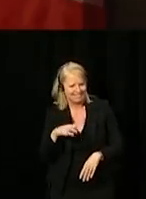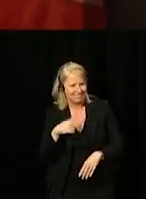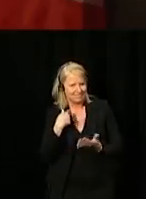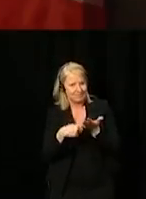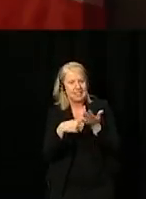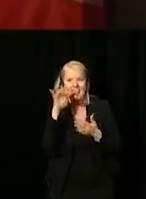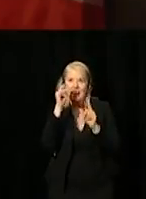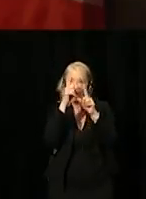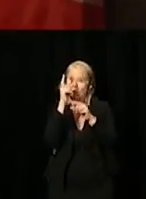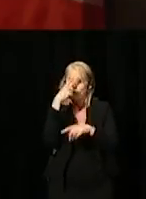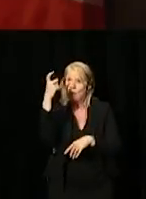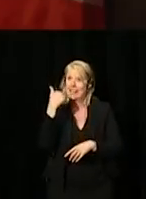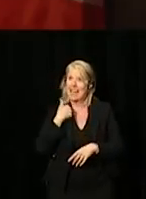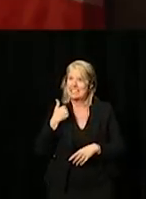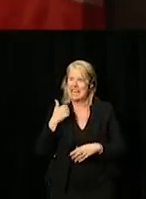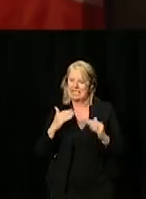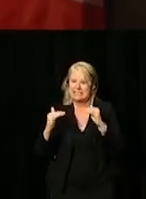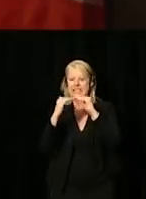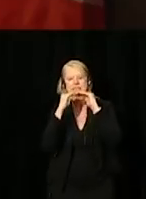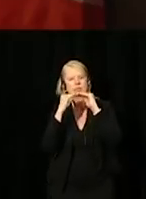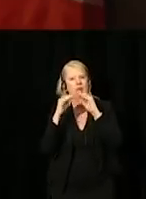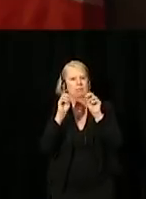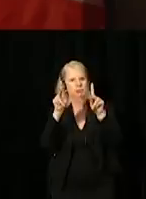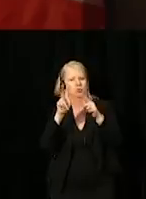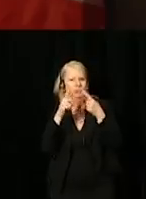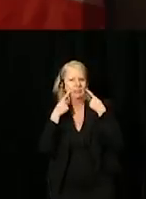where everyone has an equal opportunity to succeed.